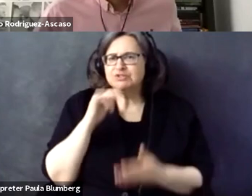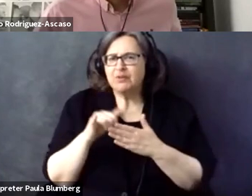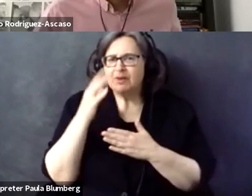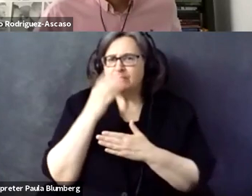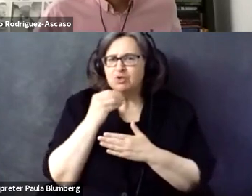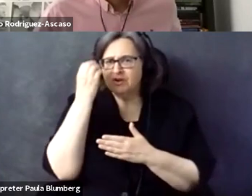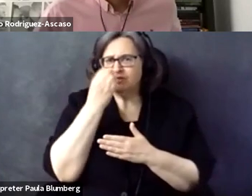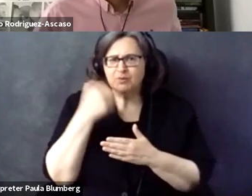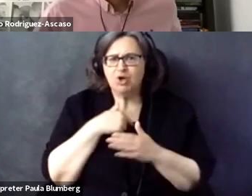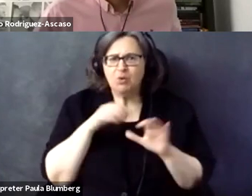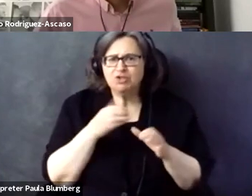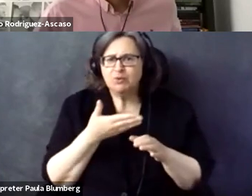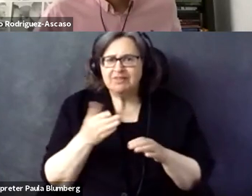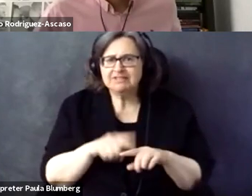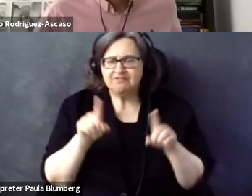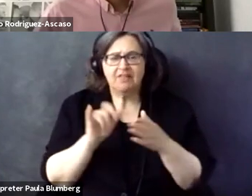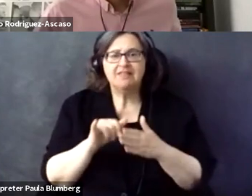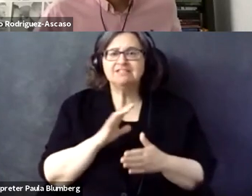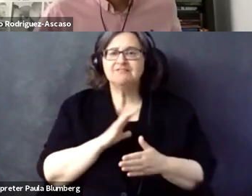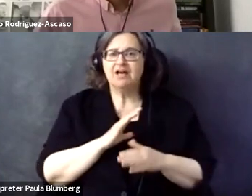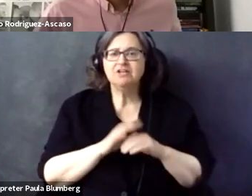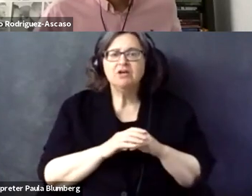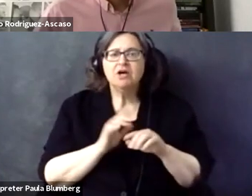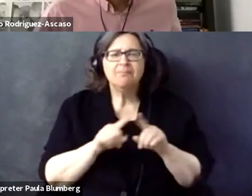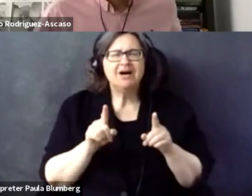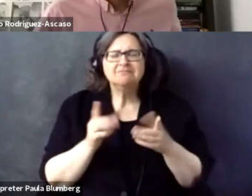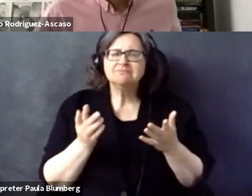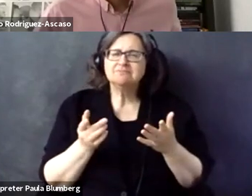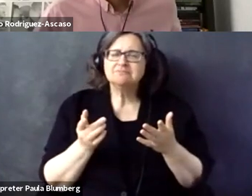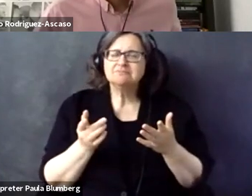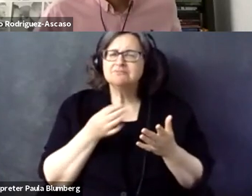to come back to June about this. So you say that this is the beauty